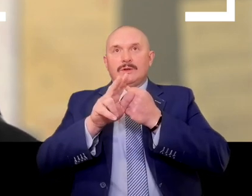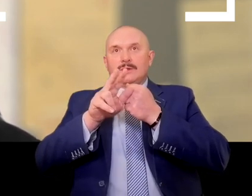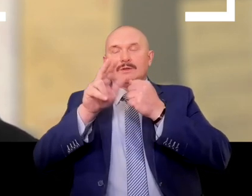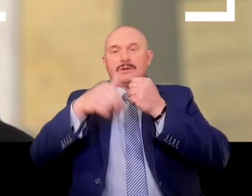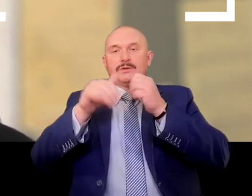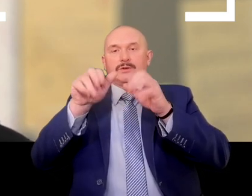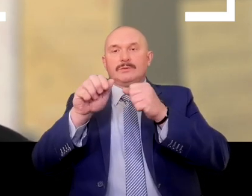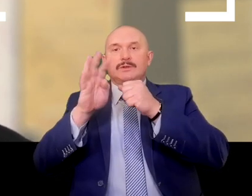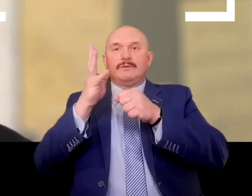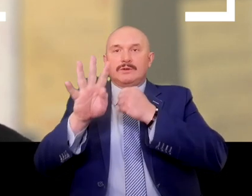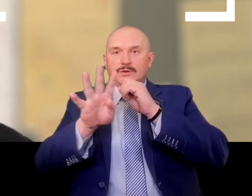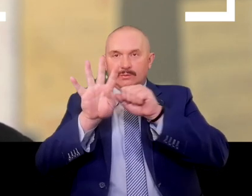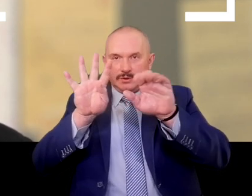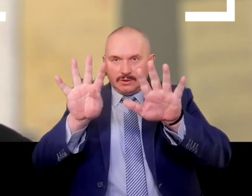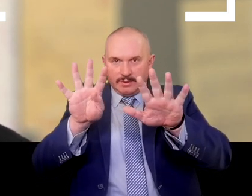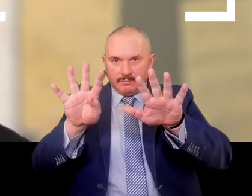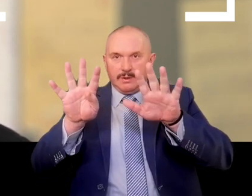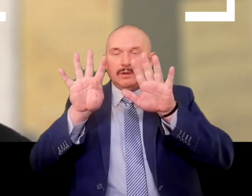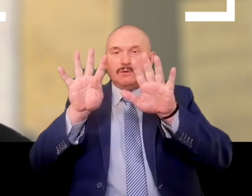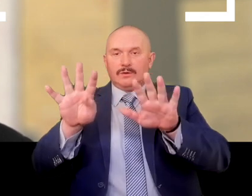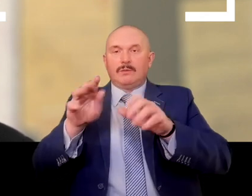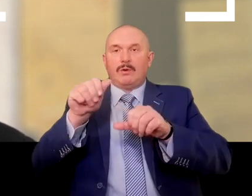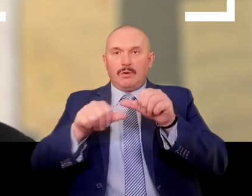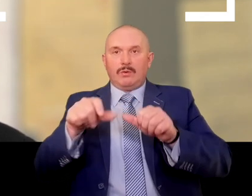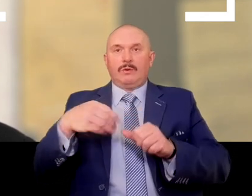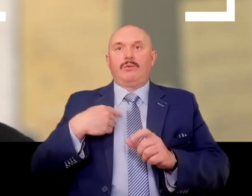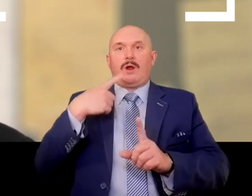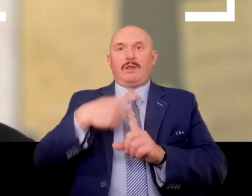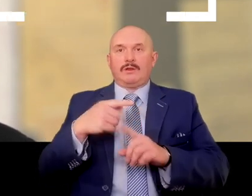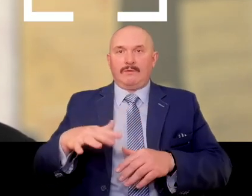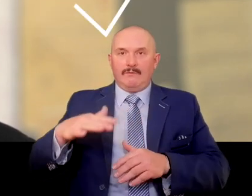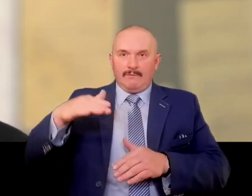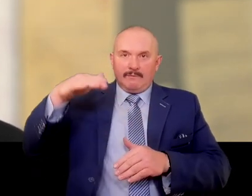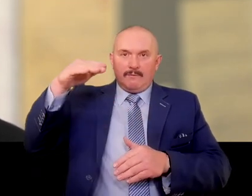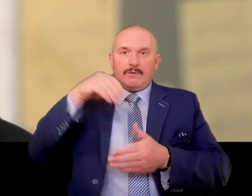She was raised in a believing, Catholic family with a great love for her homeland.